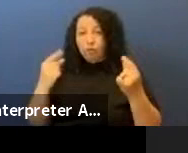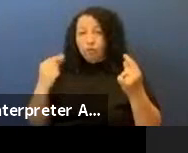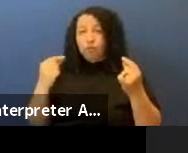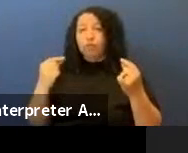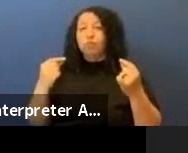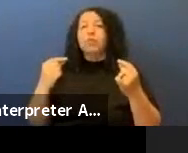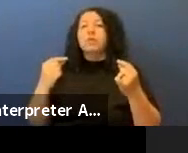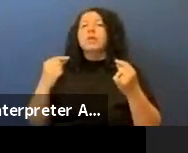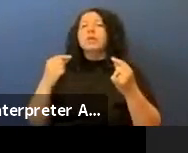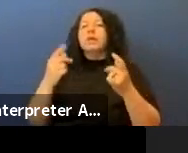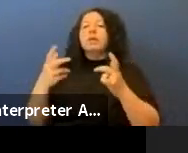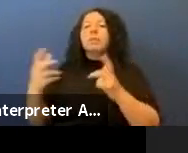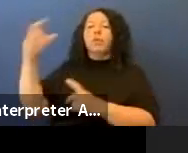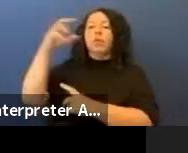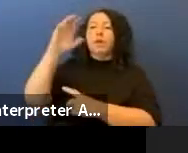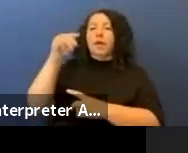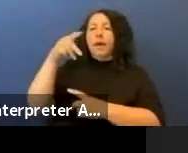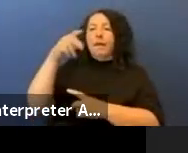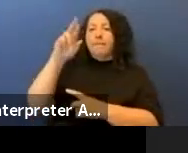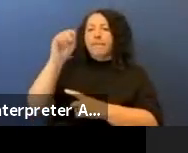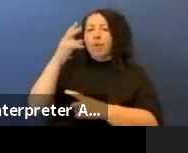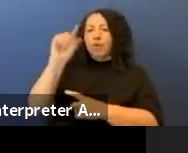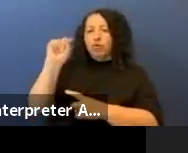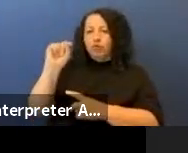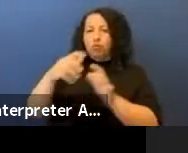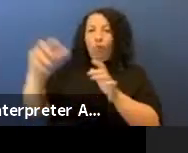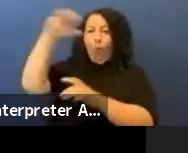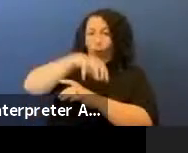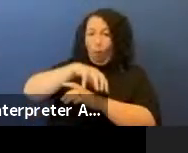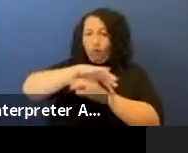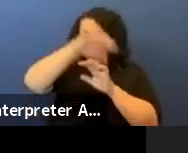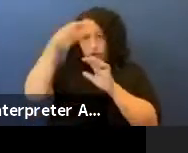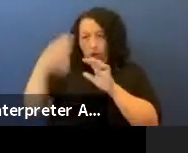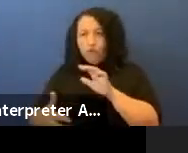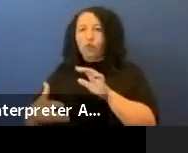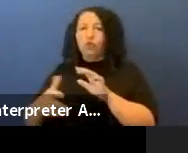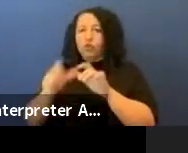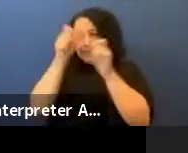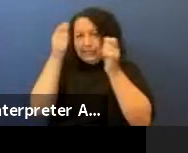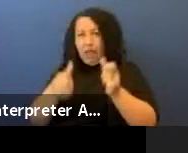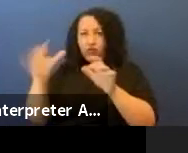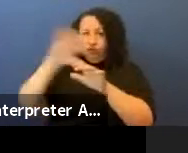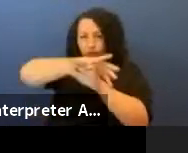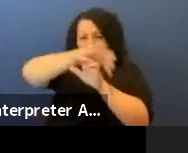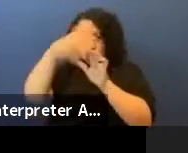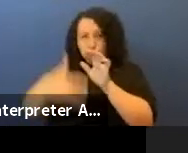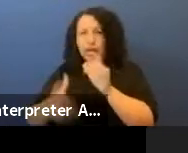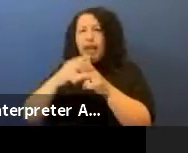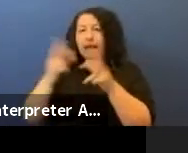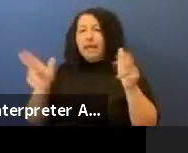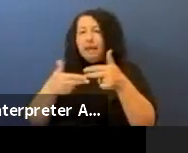over the statue and then to put a a banner around it which I think is an